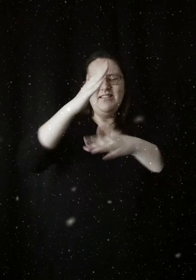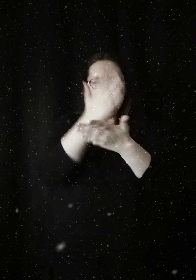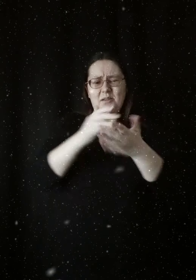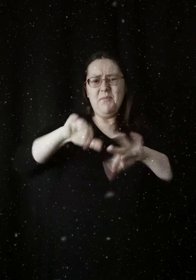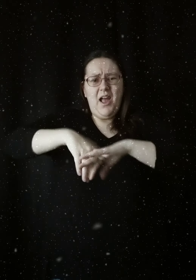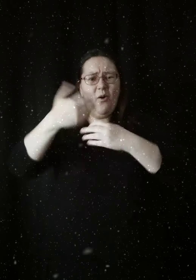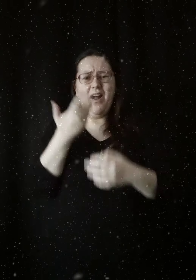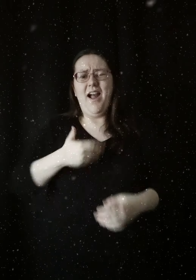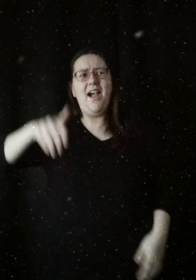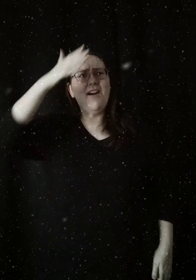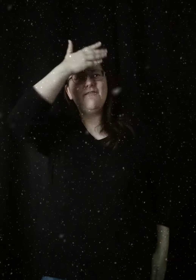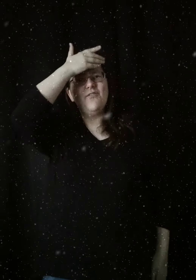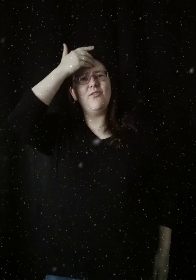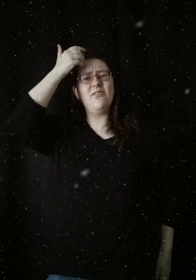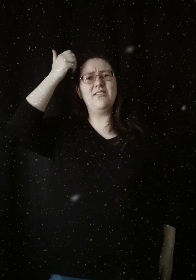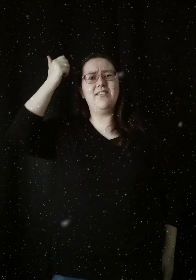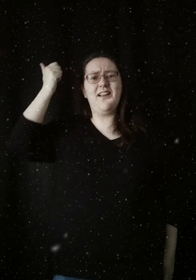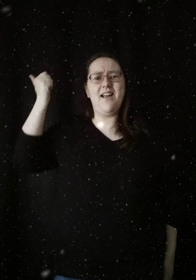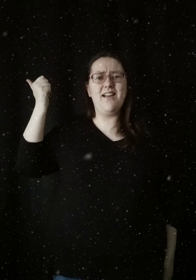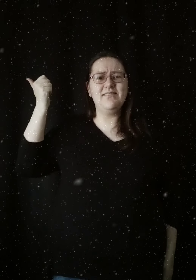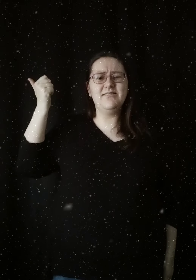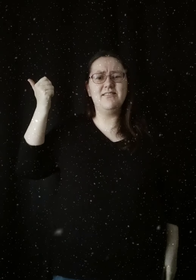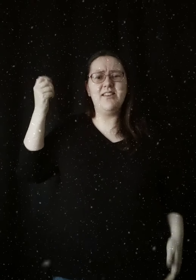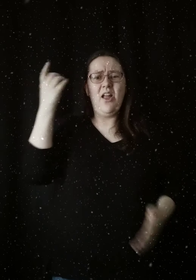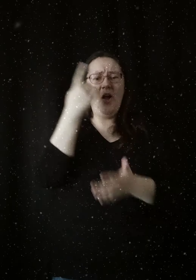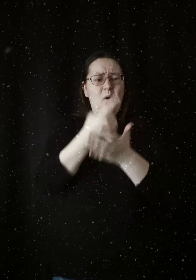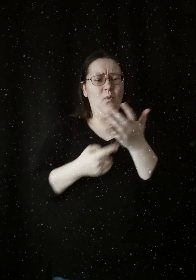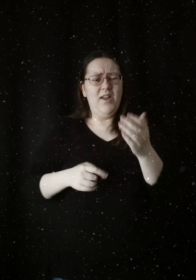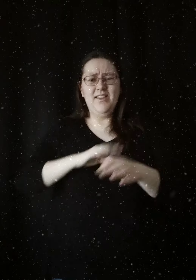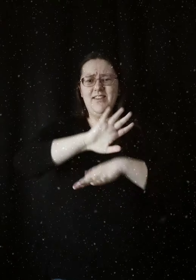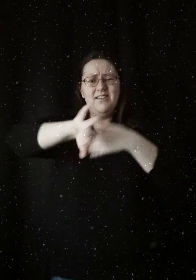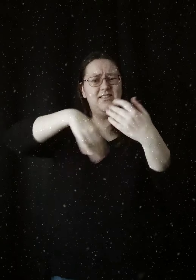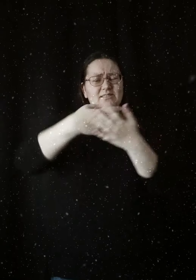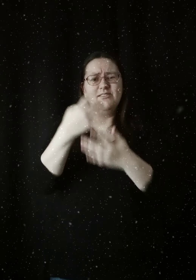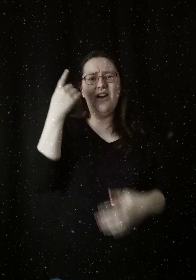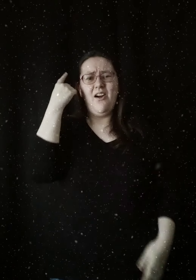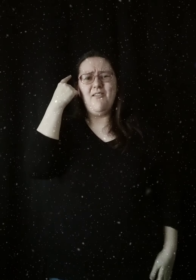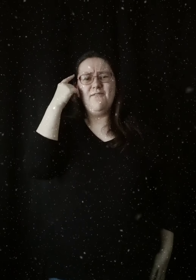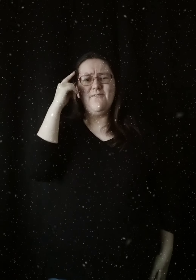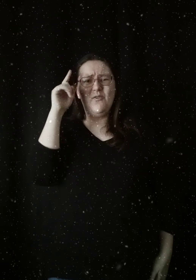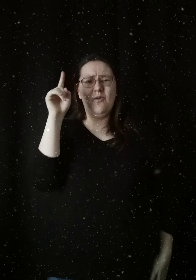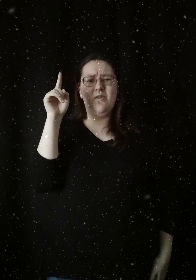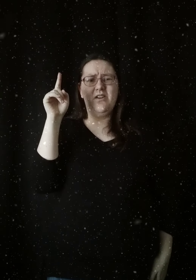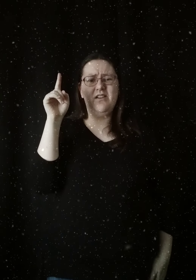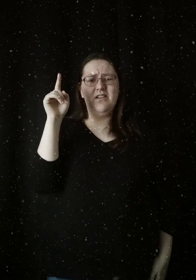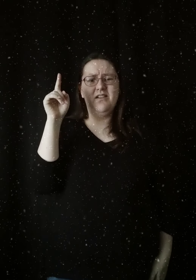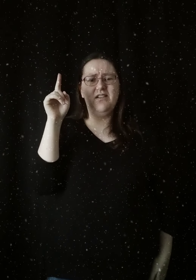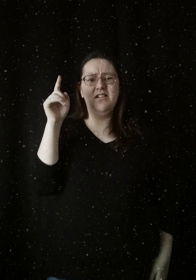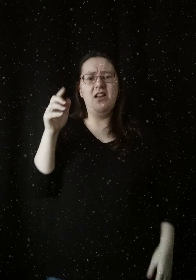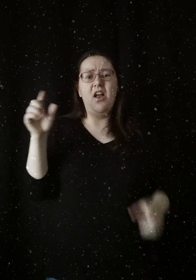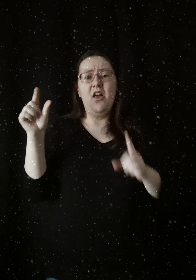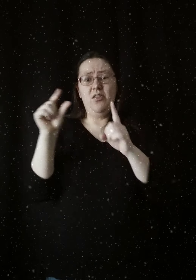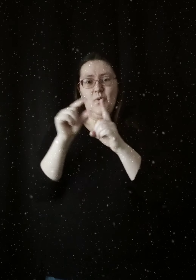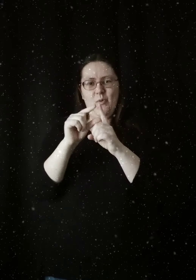Somehow I've forgotten What it's all for